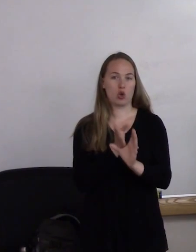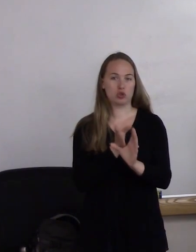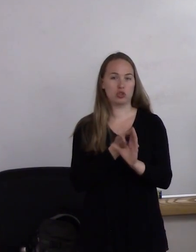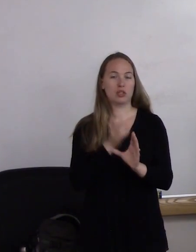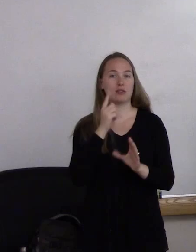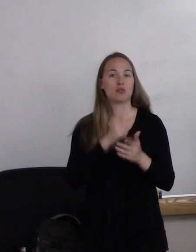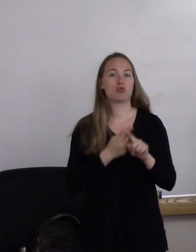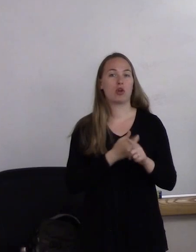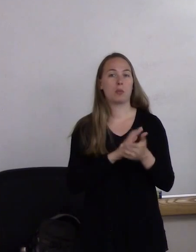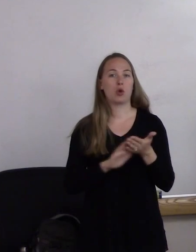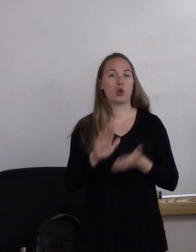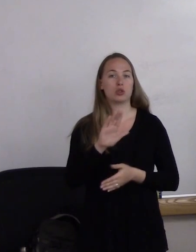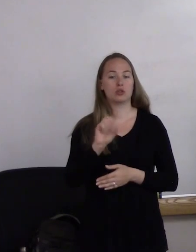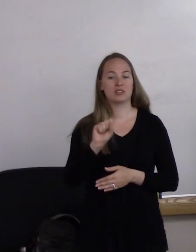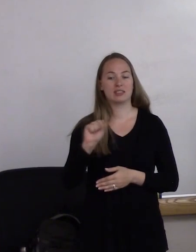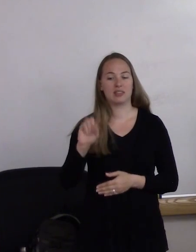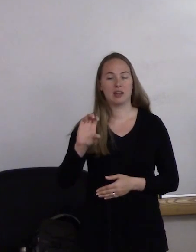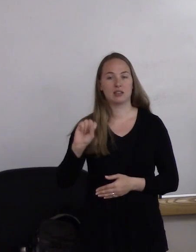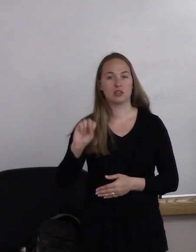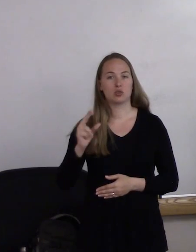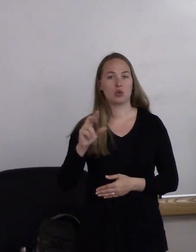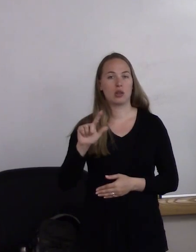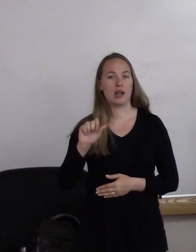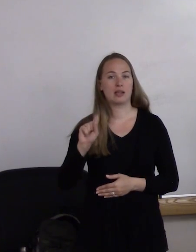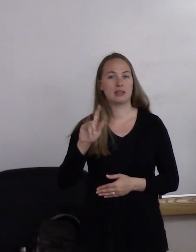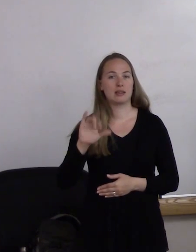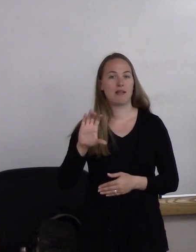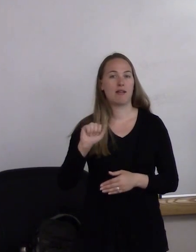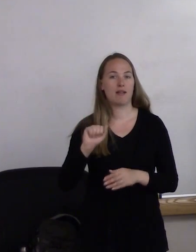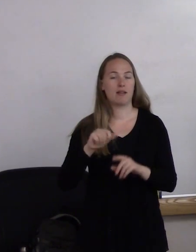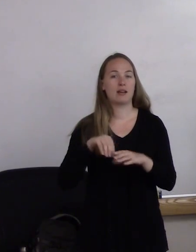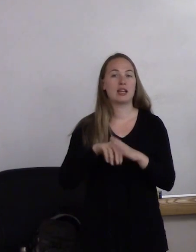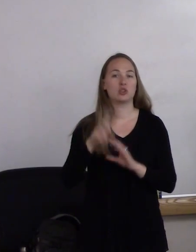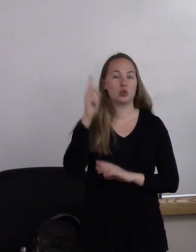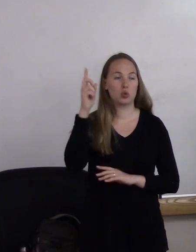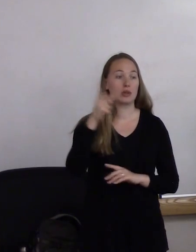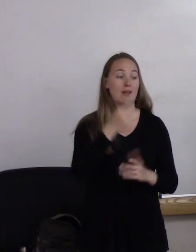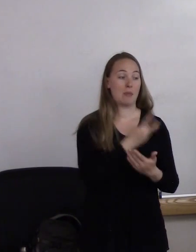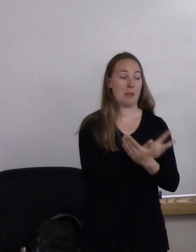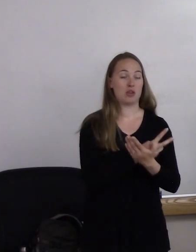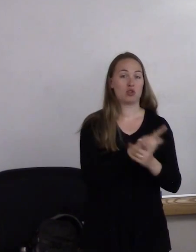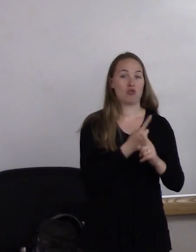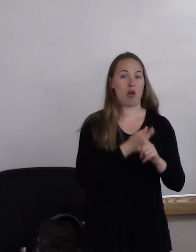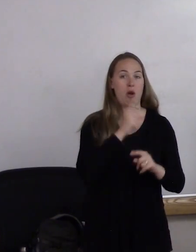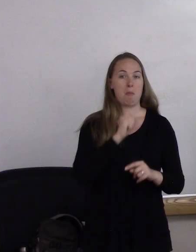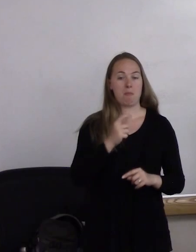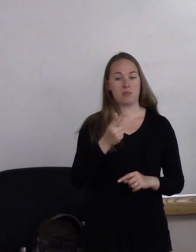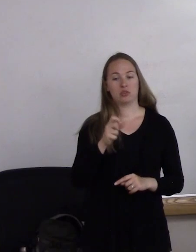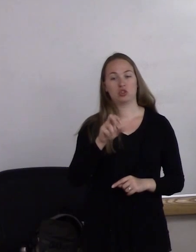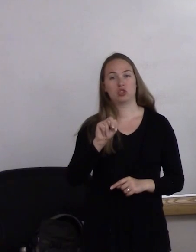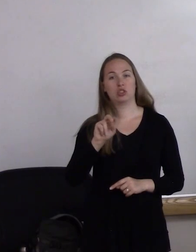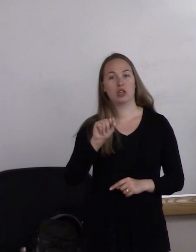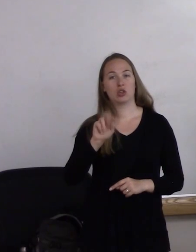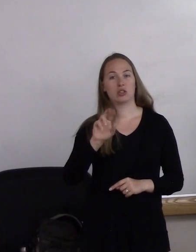and a Masters in gerontology from St. Cloud State University and his PhD in social work